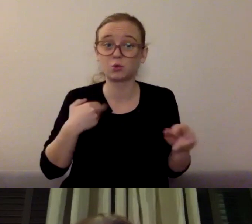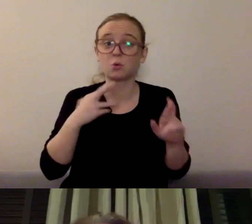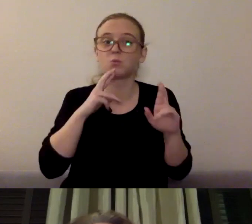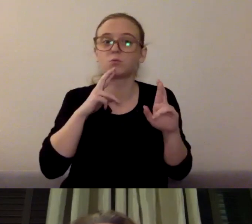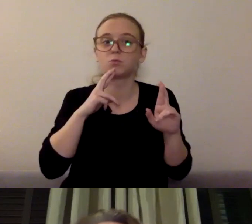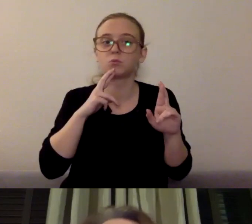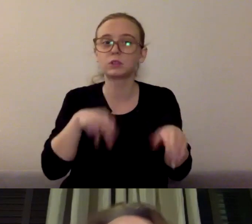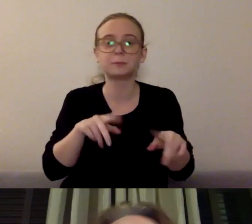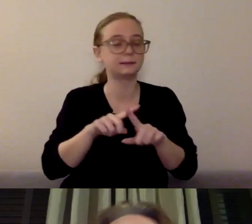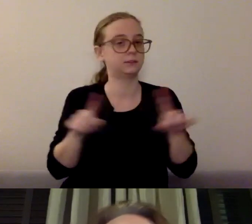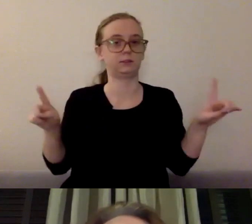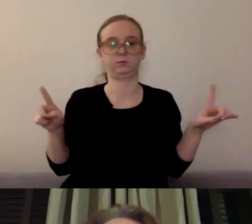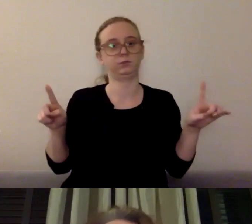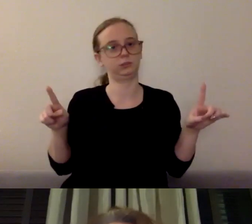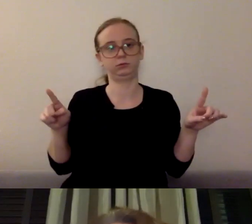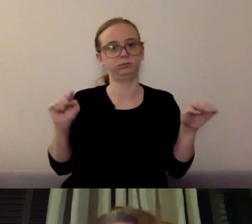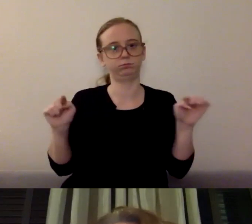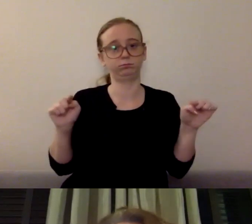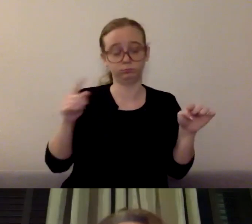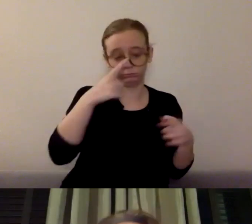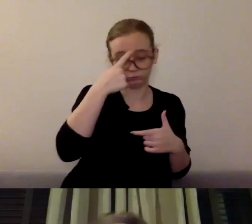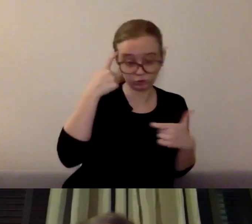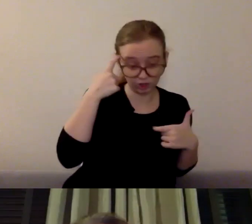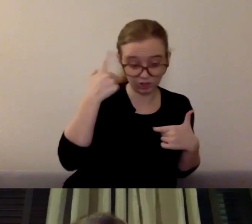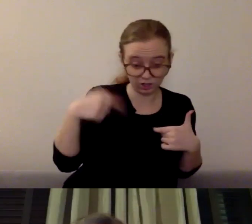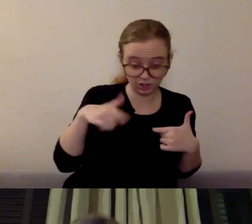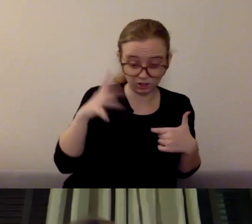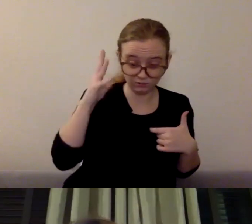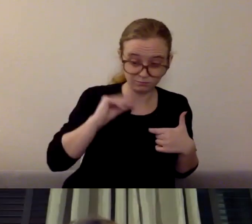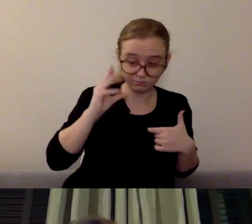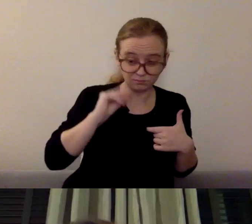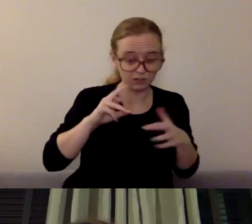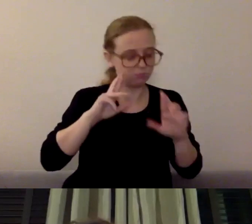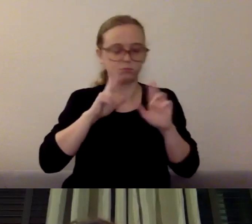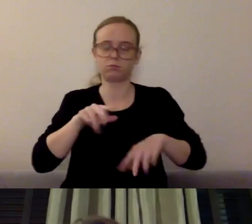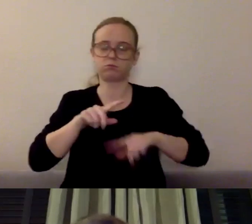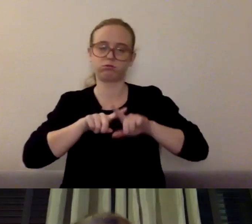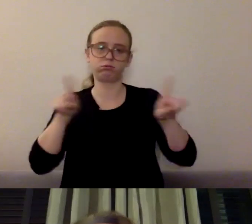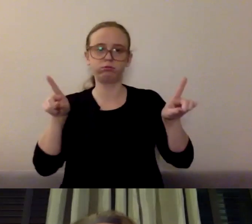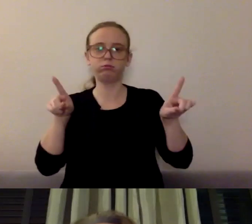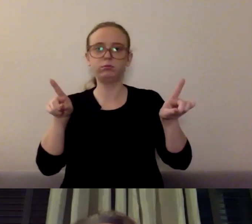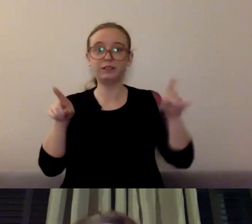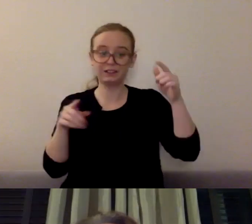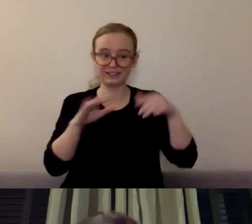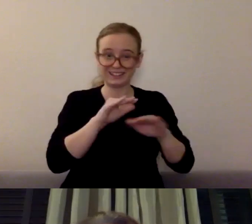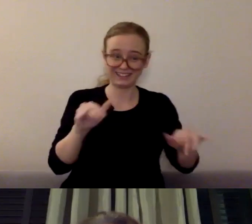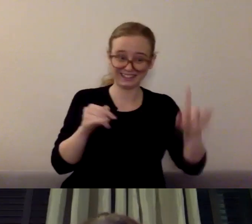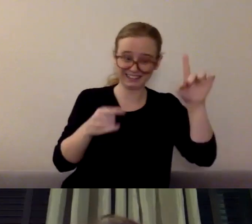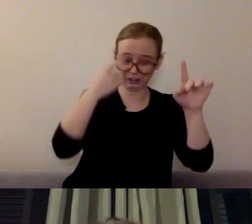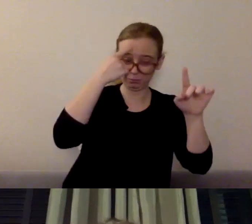Kids' brains, they process information differently. They lack the life experience really to process information